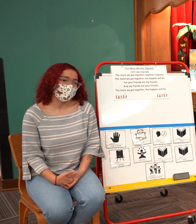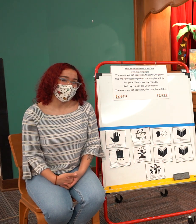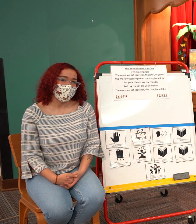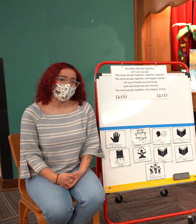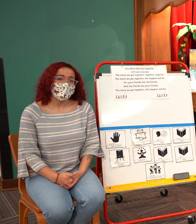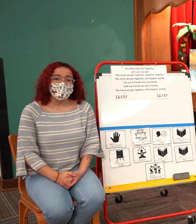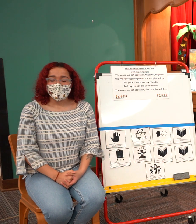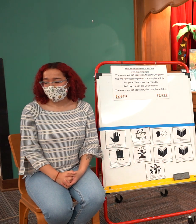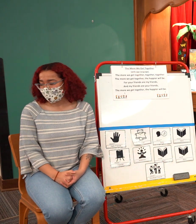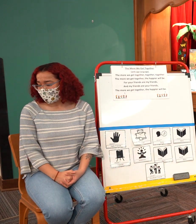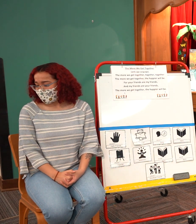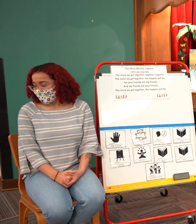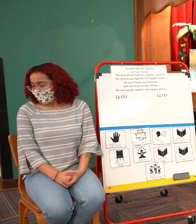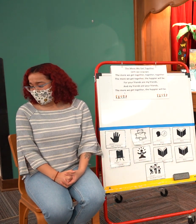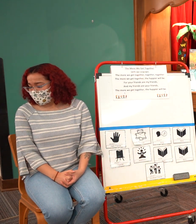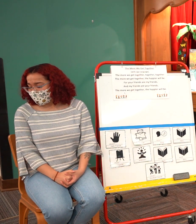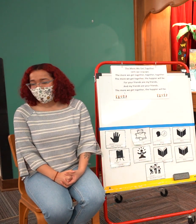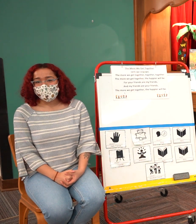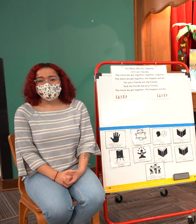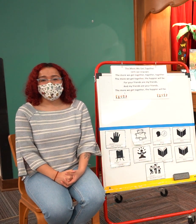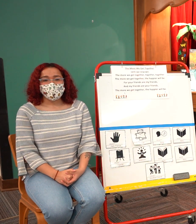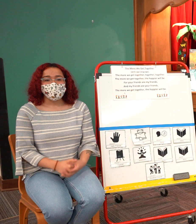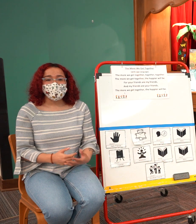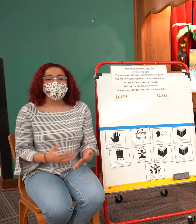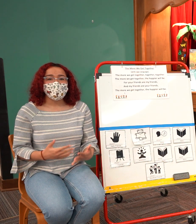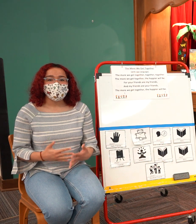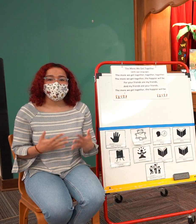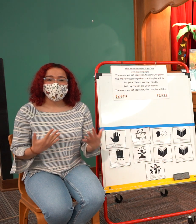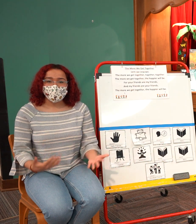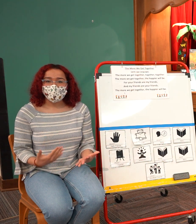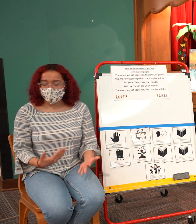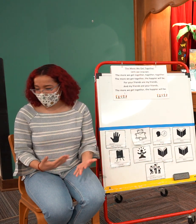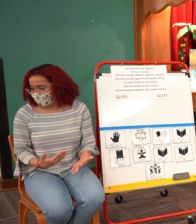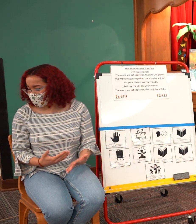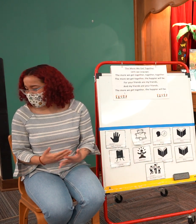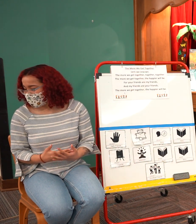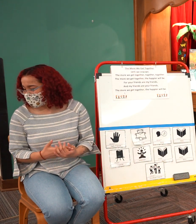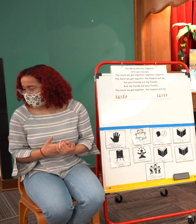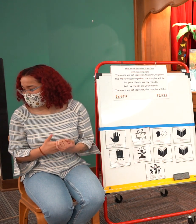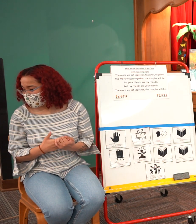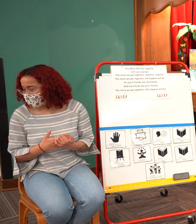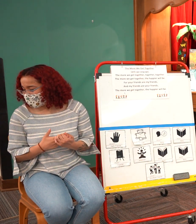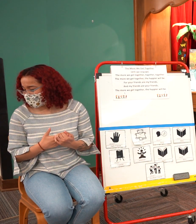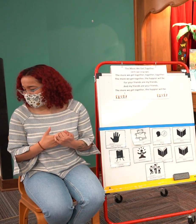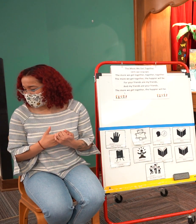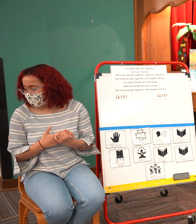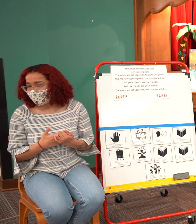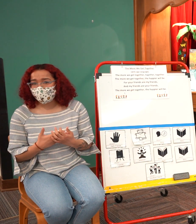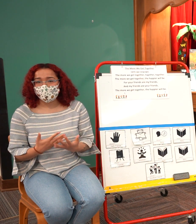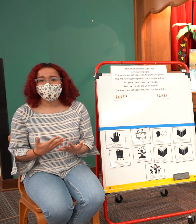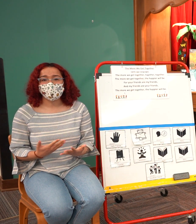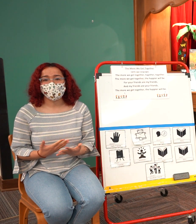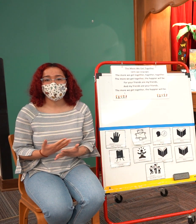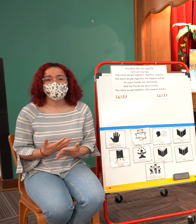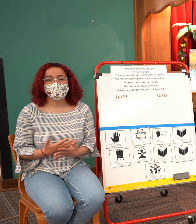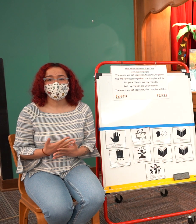us all to be water protectors um and so i want you all at home to know too just how powerful your stories can be they can really mobilize people and and empower people and make differences in our communities so know that your stories are important and powerful